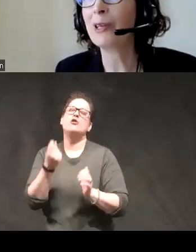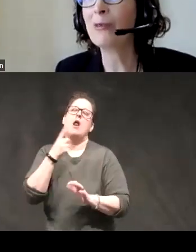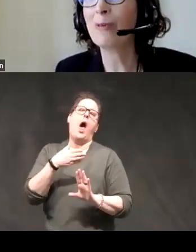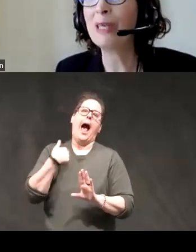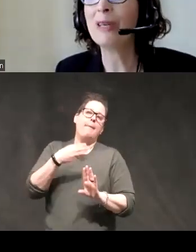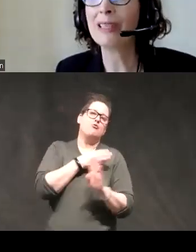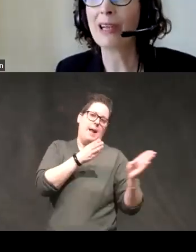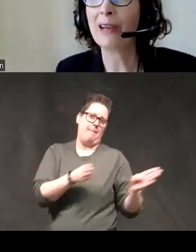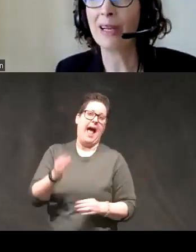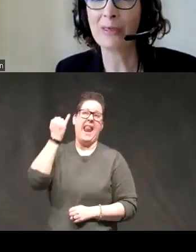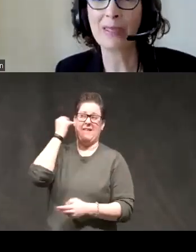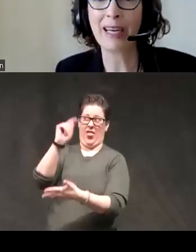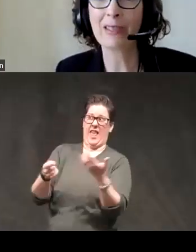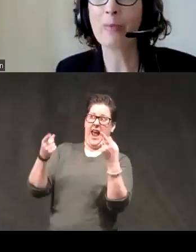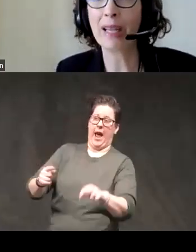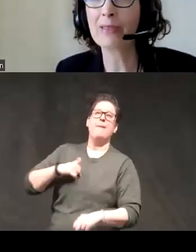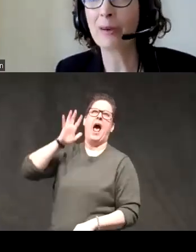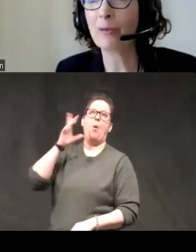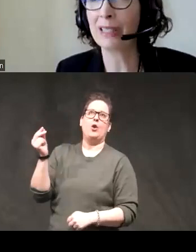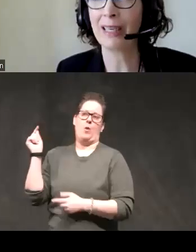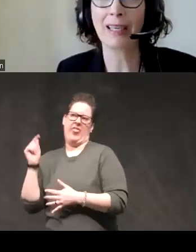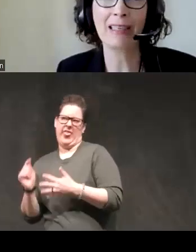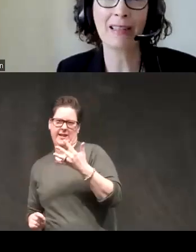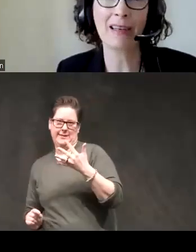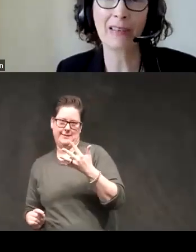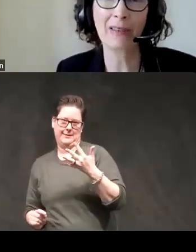to do when you hit these high arousal States based on what we're seeing in these logs